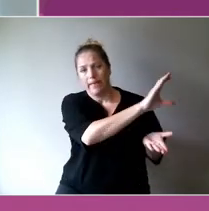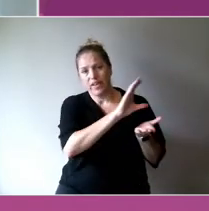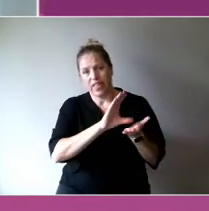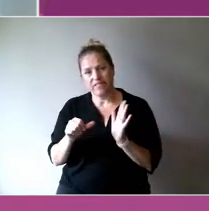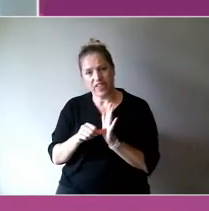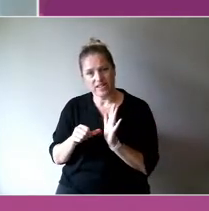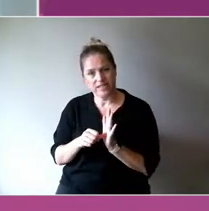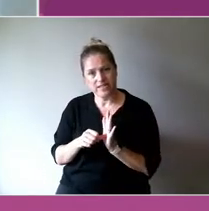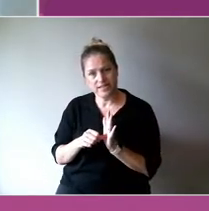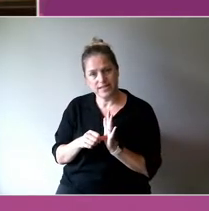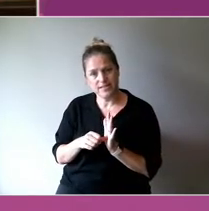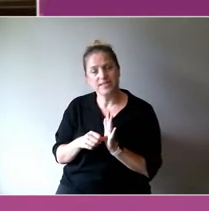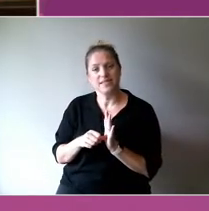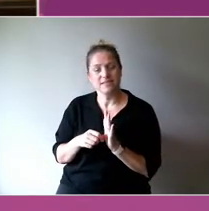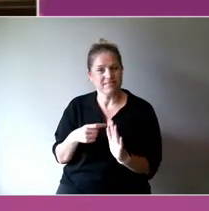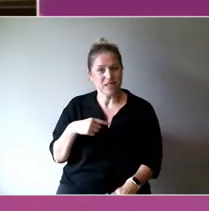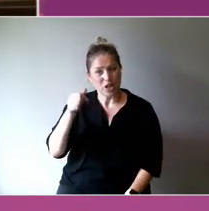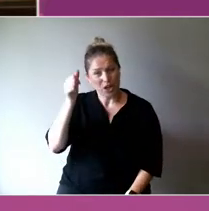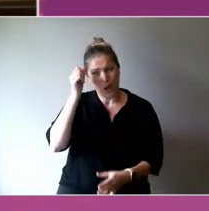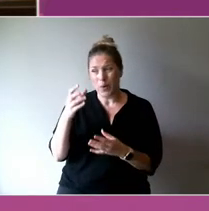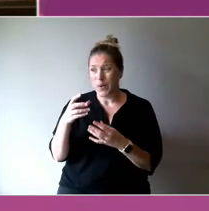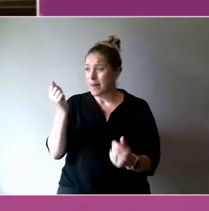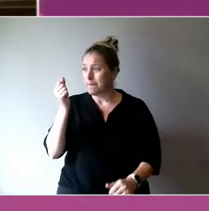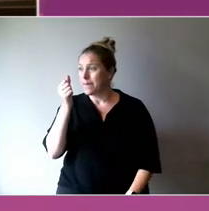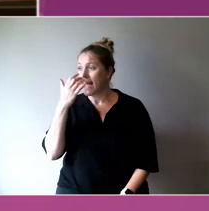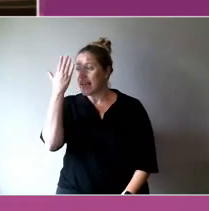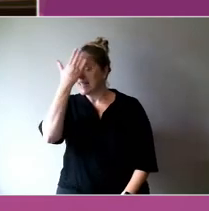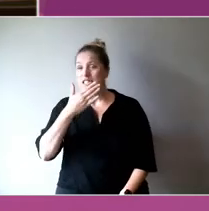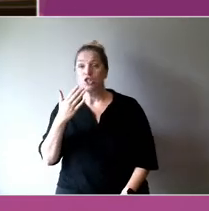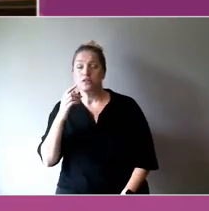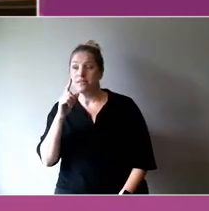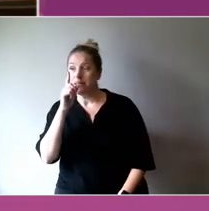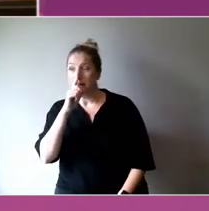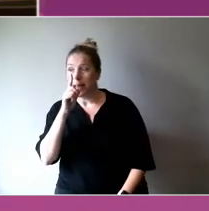reading our procurement bids, or tenders.